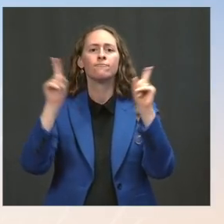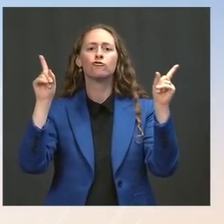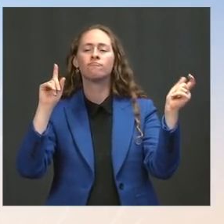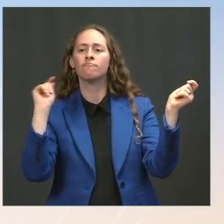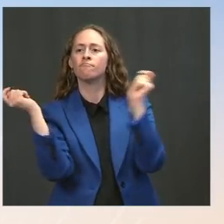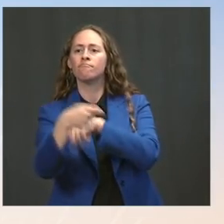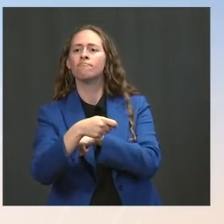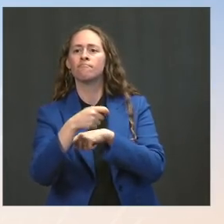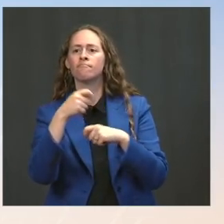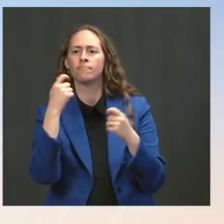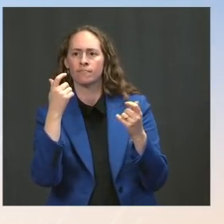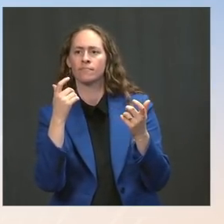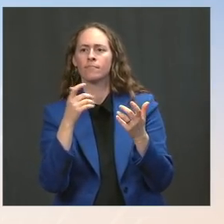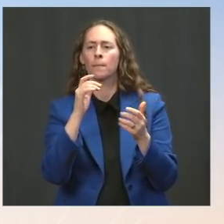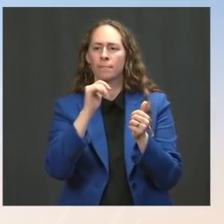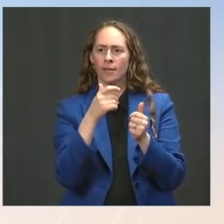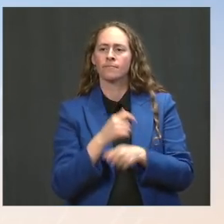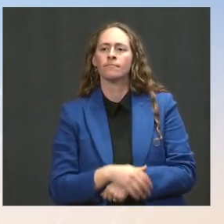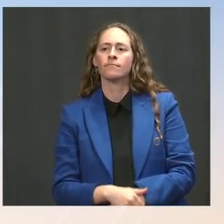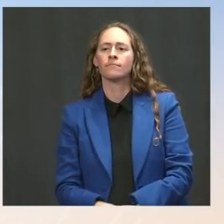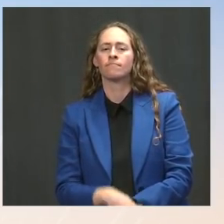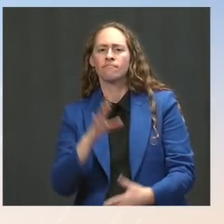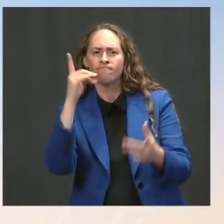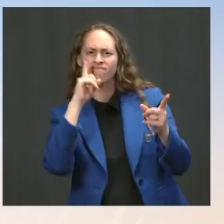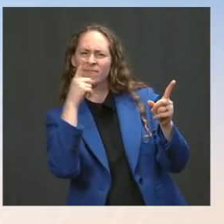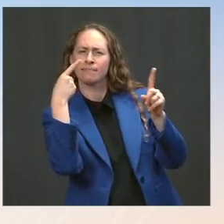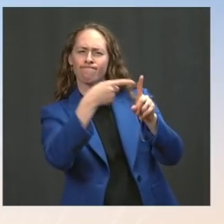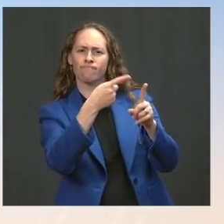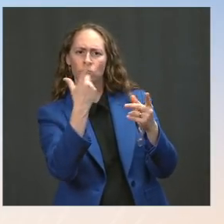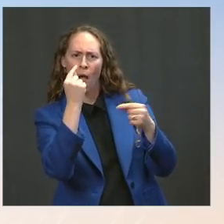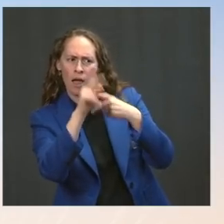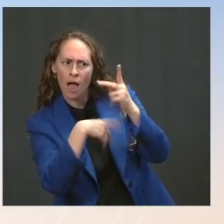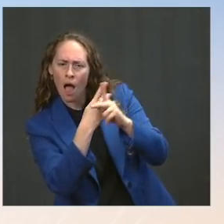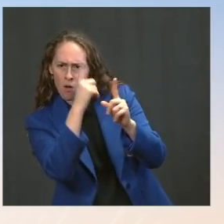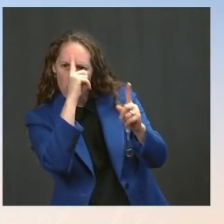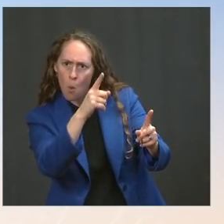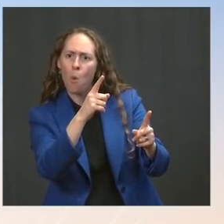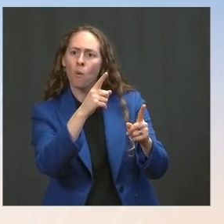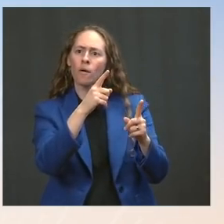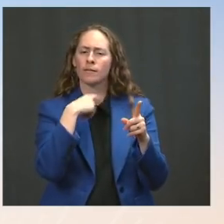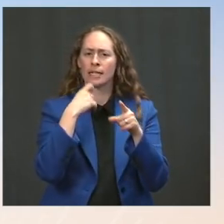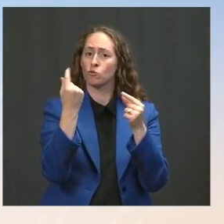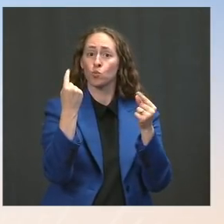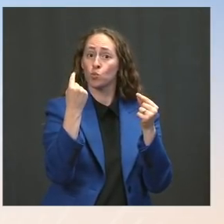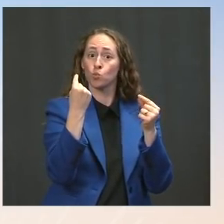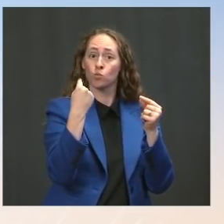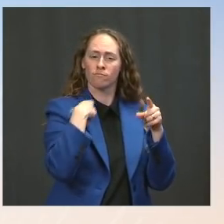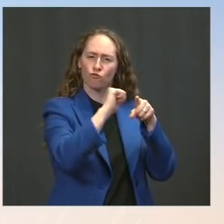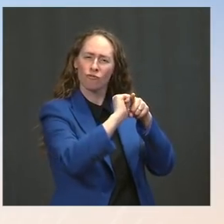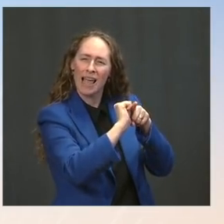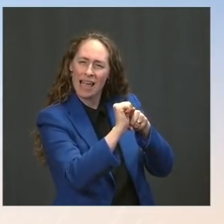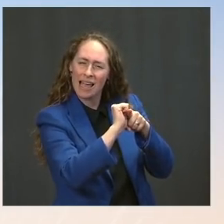So, it is more about moving to a more advising and training capacity from what we have had over the last several years.